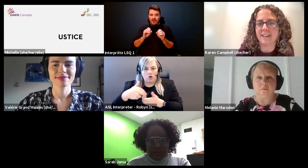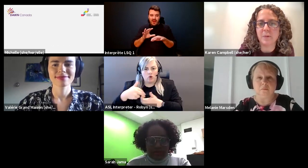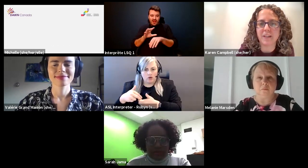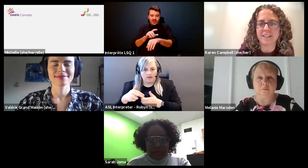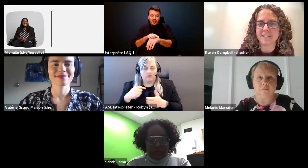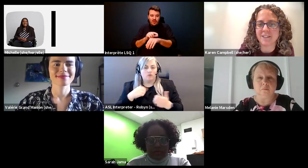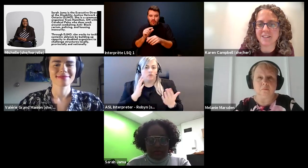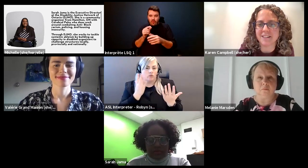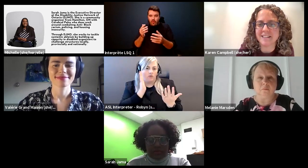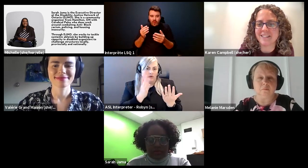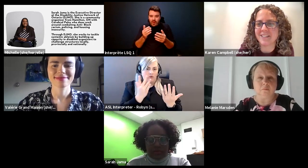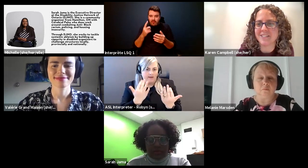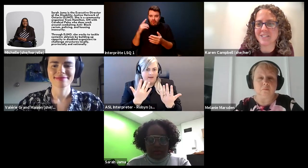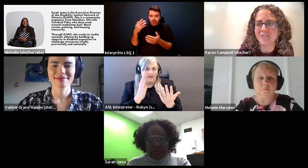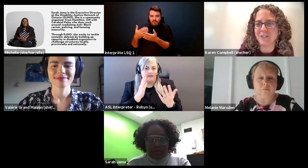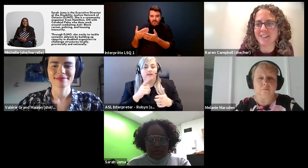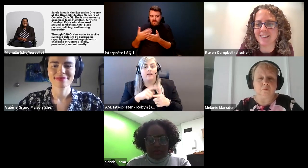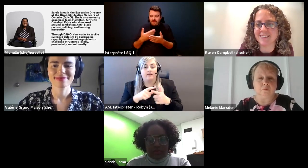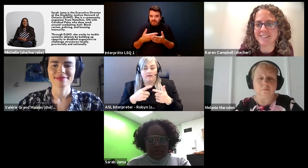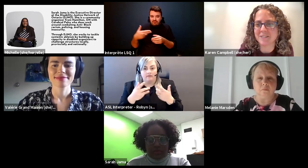Karen Campbell (she/her): And we will get started in just a few seconds.